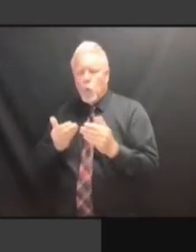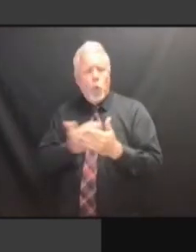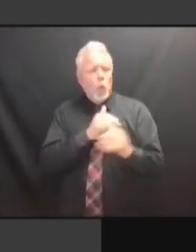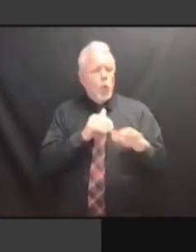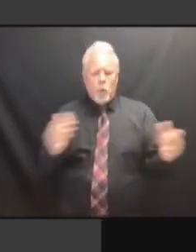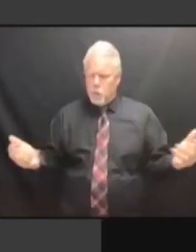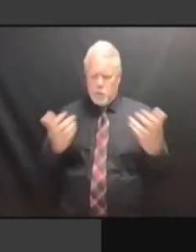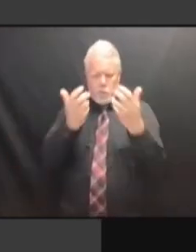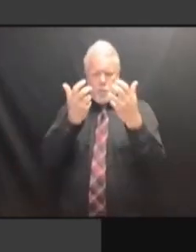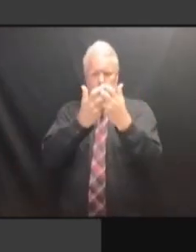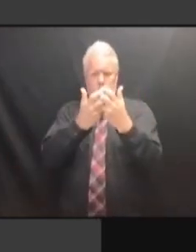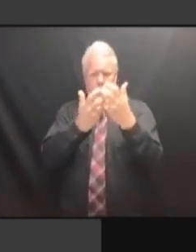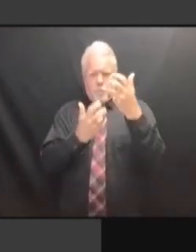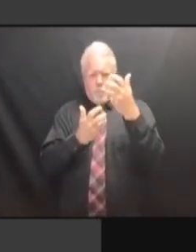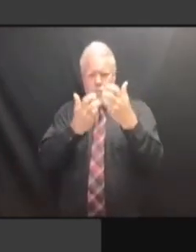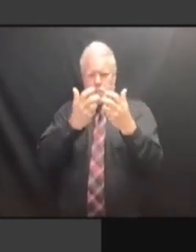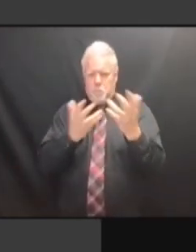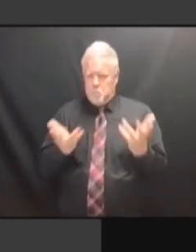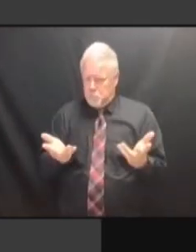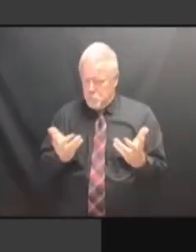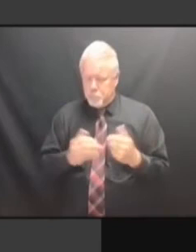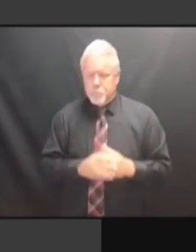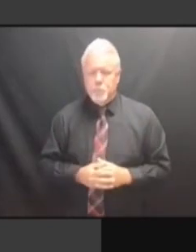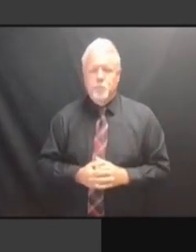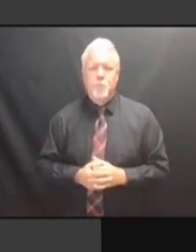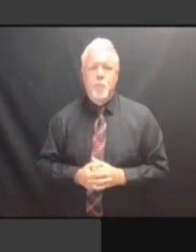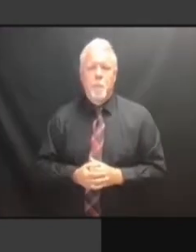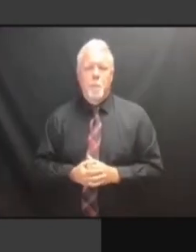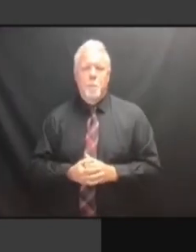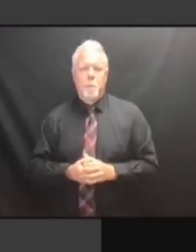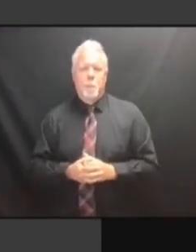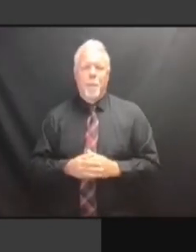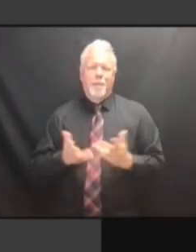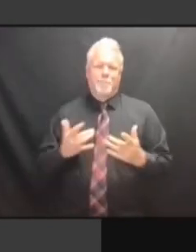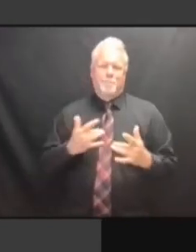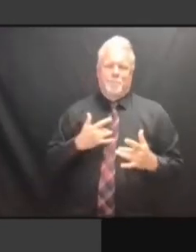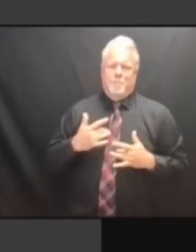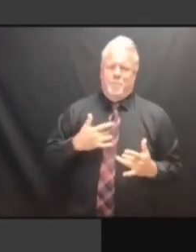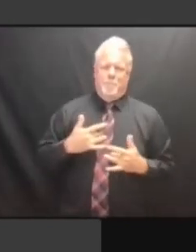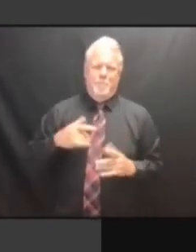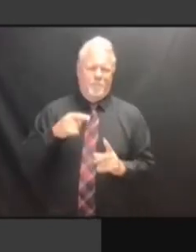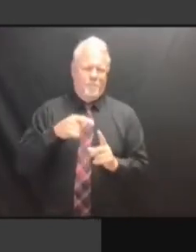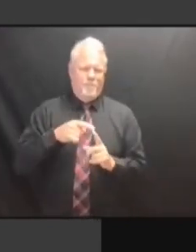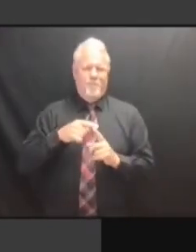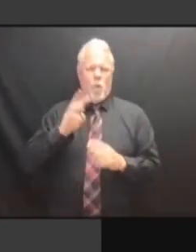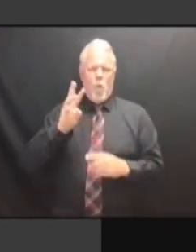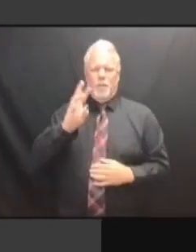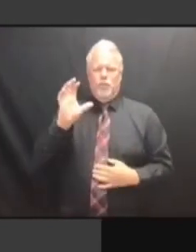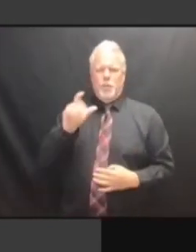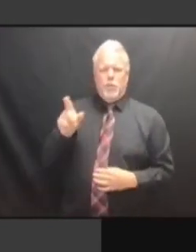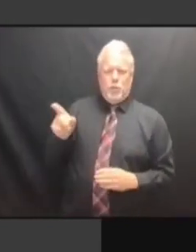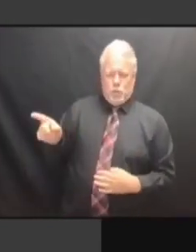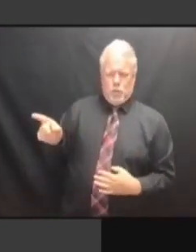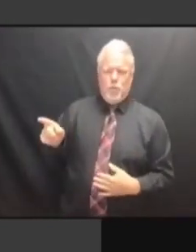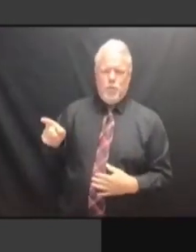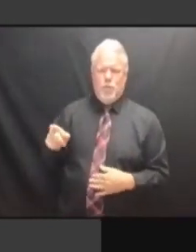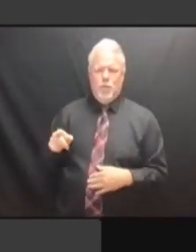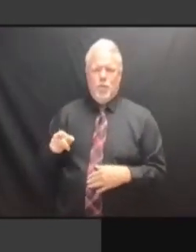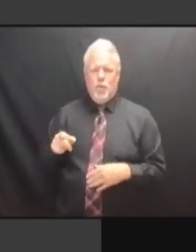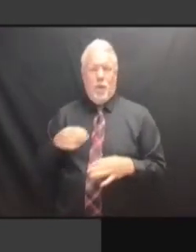AND I REALIZE THE ODDS ARE THEY WERE DOING A 3% AND I REALIZE THE ODDS ARE THEY WERE DOING A 3% AUDIT, AND I REALIZE THE ODDS ARE THEY WERE DOING A 3% AUDIT, THOSE WERE DOING A 3% AUDIT, THOSE WERE DOING A 3% AUDIT, THOSE DISTRICTS WERE DOING A 3% AUDIT, THOSE DISTRICTS MAY WERE DOING A 3% AUDIT, THOSE DISTRICTS MAY NOT WERE DOING A 3% AUDIT, THOSE DISTRICTS MAY NOT HAVE WERE DOING A 3% AUDIT, THOSE DISTRICTS MAY NOT HAVE BEEN DISTRICTS MAY NOT HAVE BEEN DISTRICTS MAY NOT HAVE BEEN ADDRESSED. ADDRESSED. ADDRESSED. AND ADDRESSED. AND ALSO ADDRESSED. AND ALSO THE ADDRESSED. AND ALSO THE REPORT ADDRESSED. AND ALSO THE REPORT SUGGESTS AND ALSO THE REPORT SUGGESTS AND ALSO THE REPORT SUGGESTS THAT AND ALSO THE REPORT SUGGESTS THAT THE AND ALSO THE REPORT SUGGESTS THAT THE ERRORS